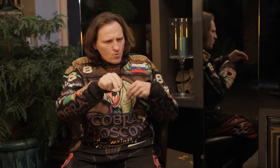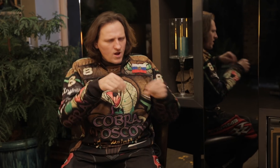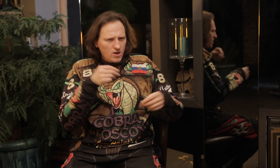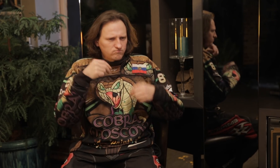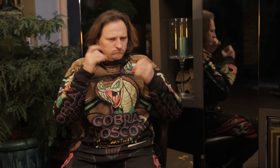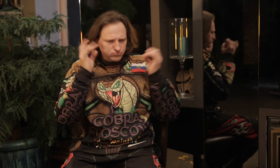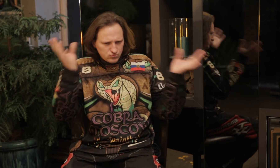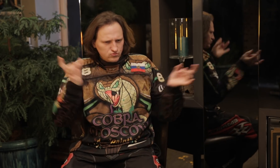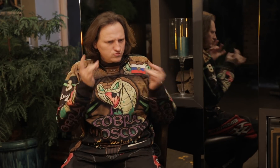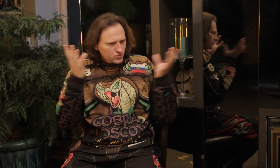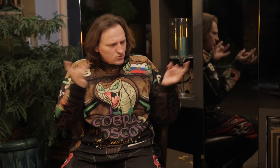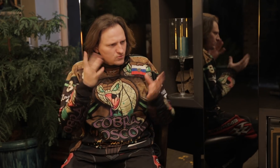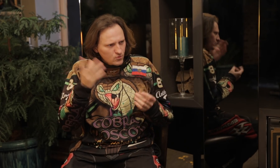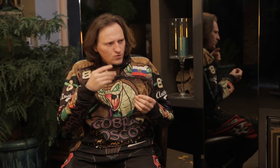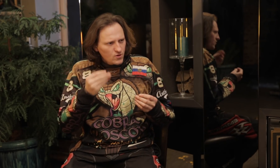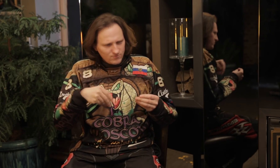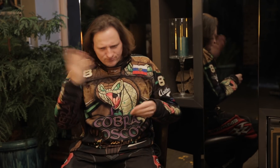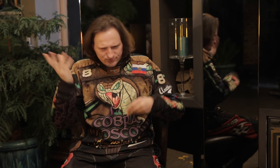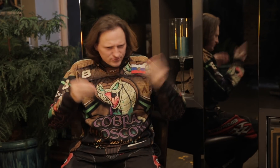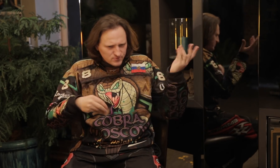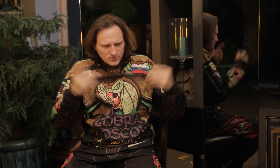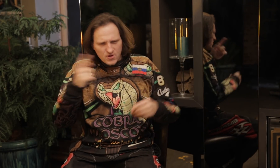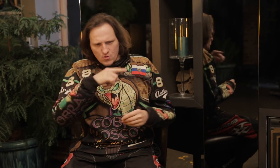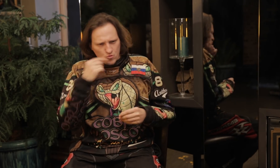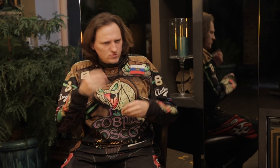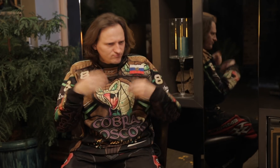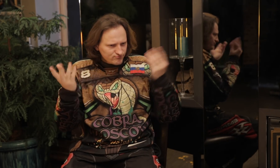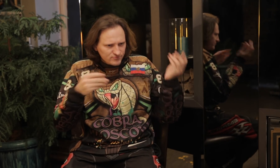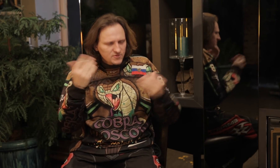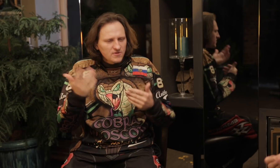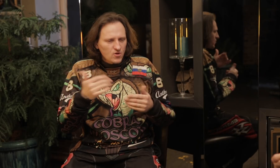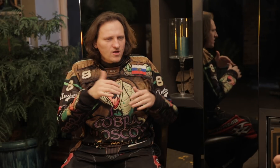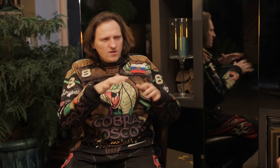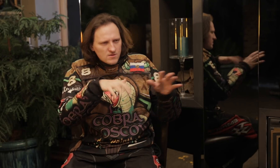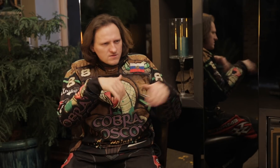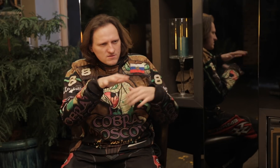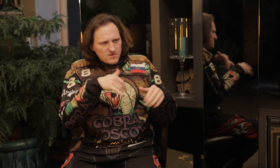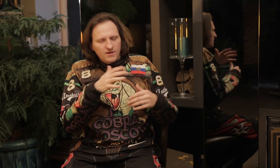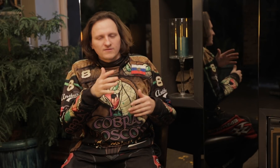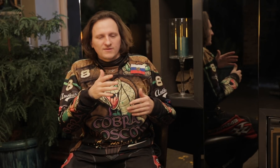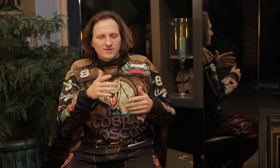They created a mixture that comes from ingredients used in candy, so that it is non-toxic.